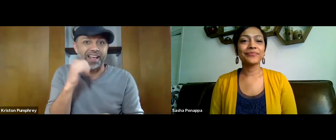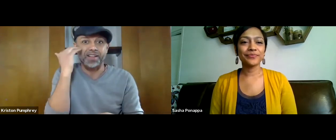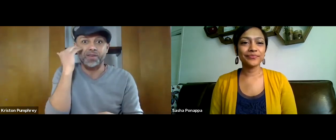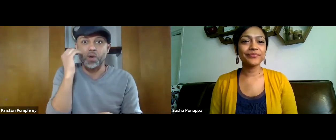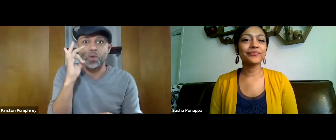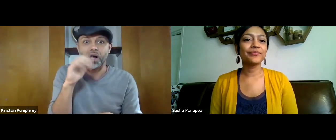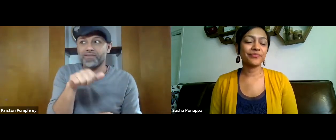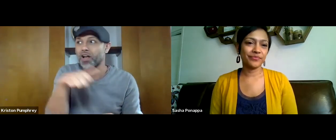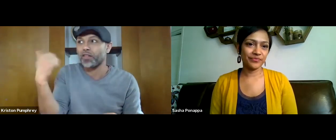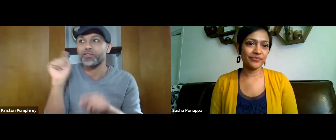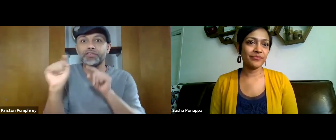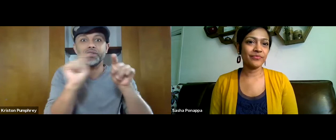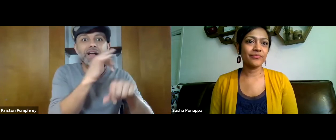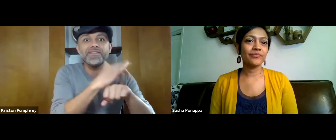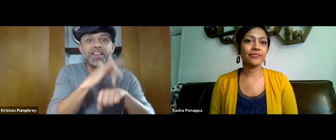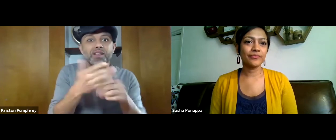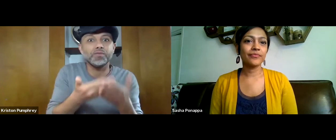It's such a big need in our community,